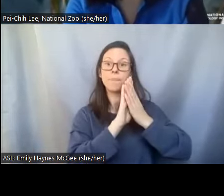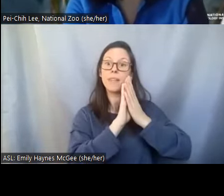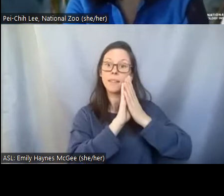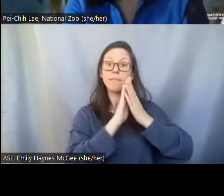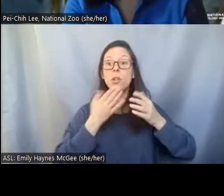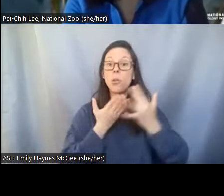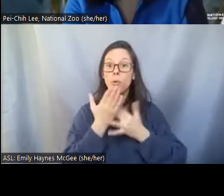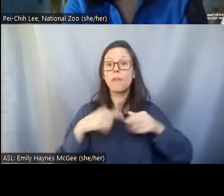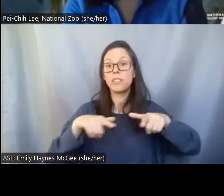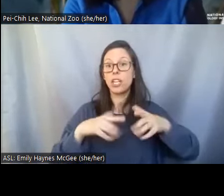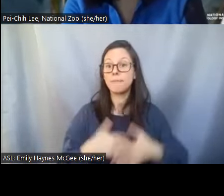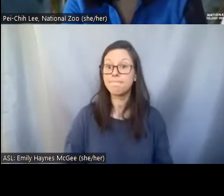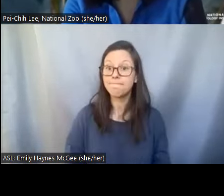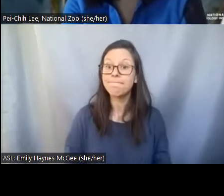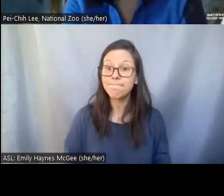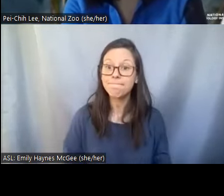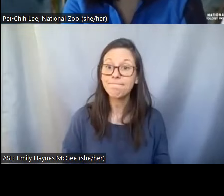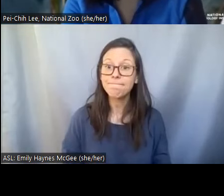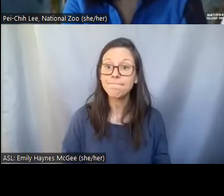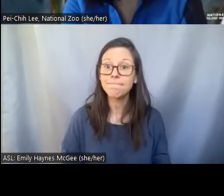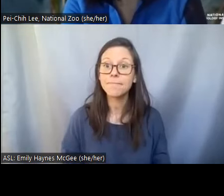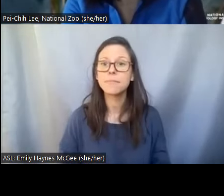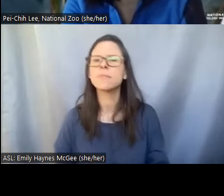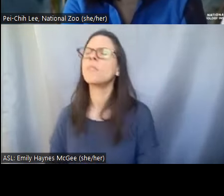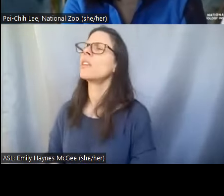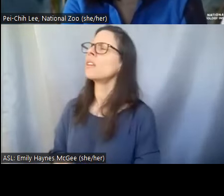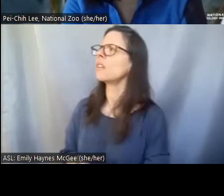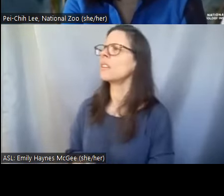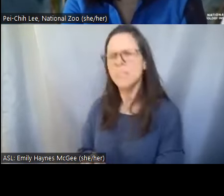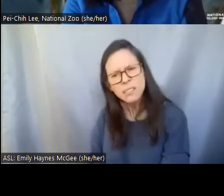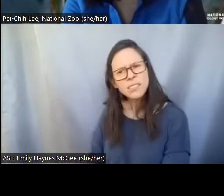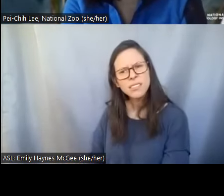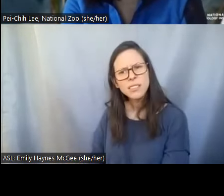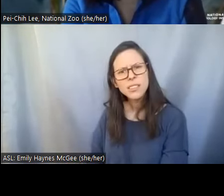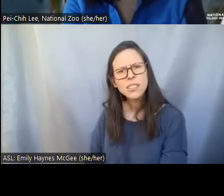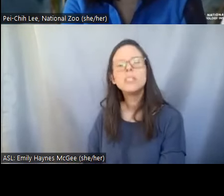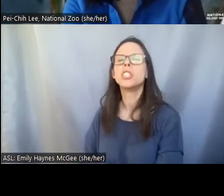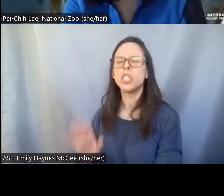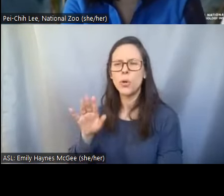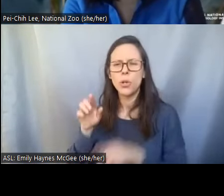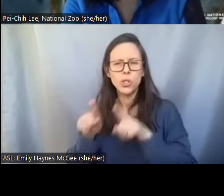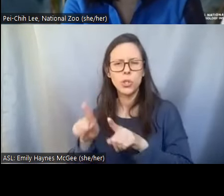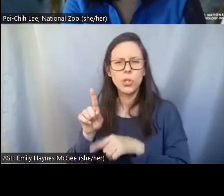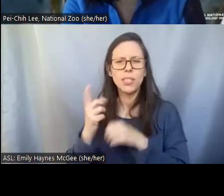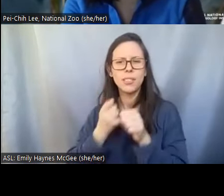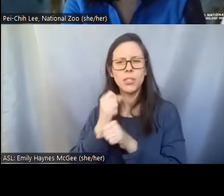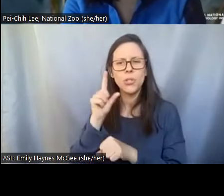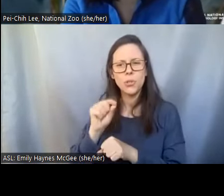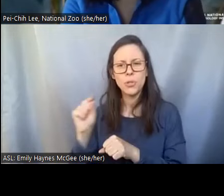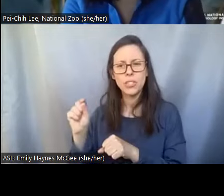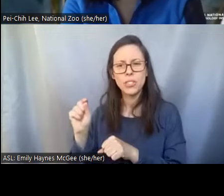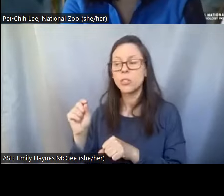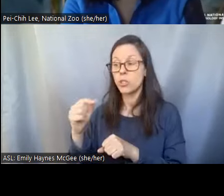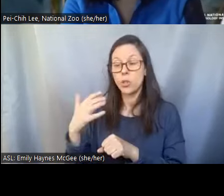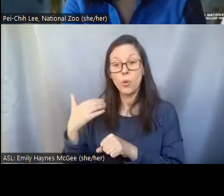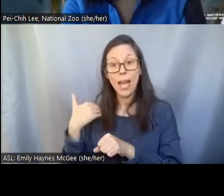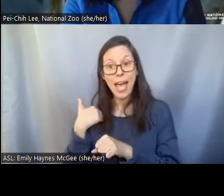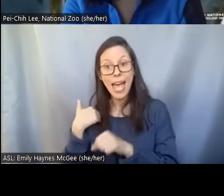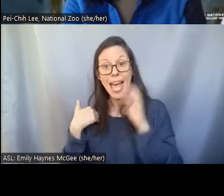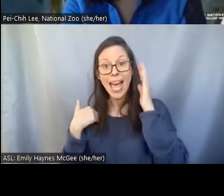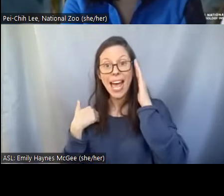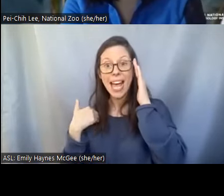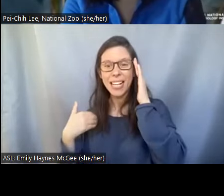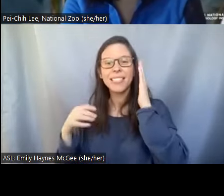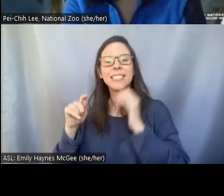Shellie: Wow, so again just reiterating that in 2020 you thawed Tian Tian sperm that had been frozen